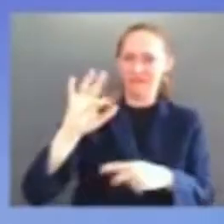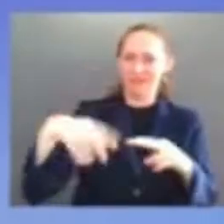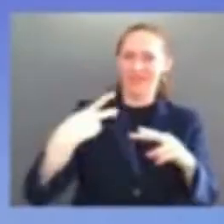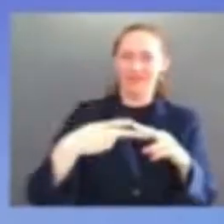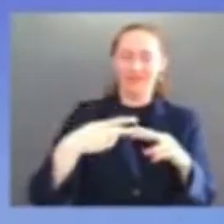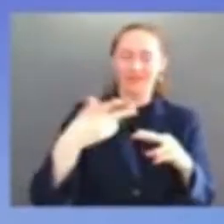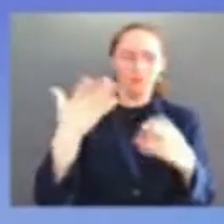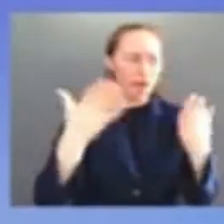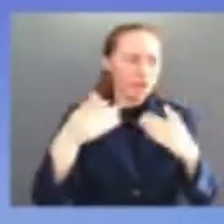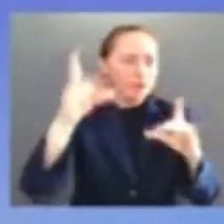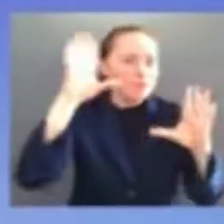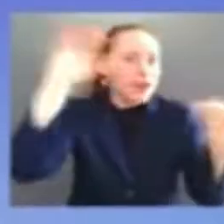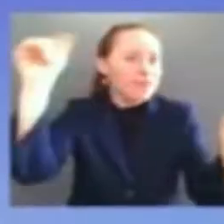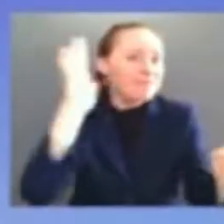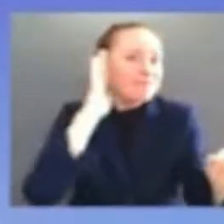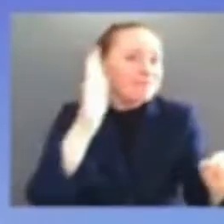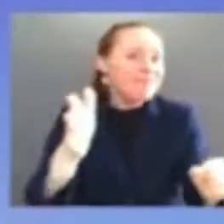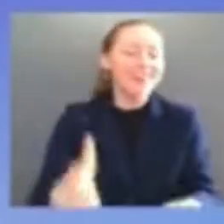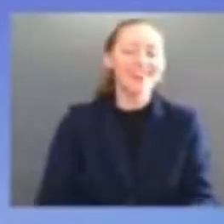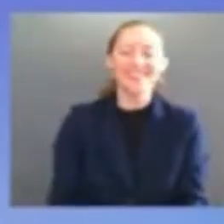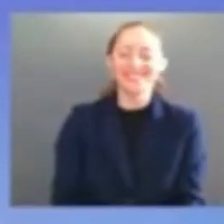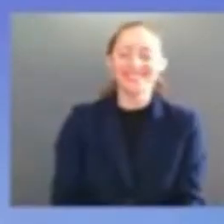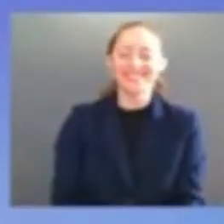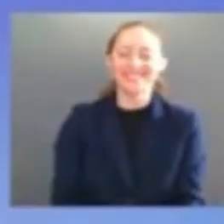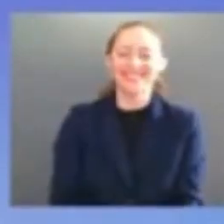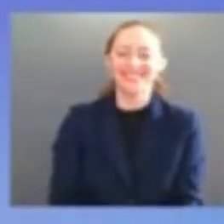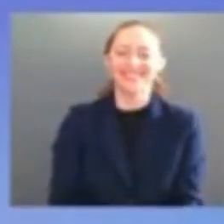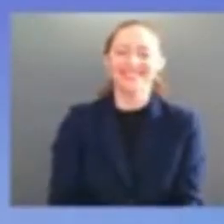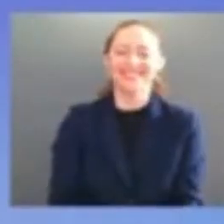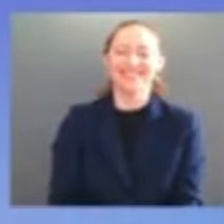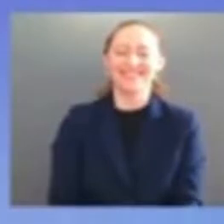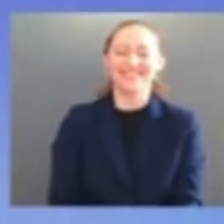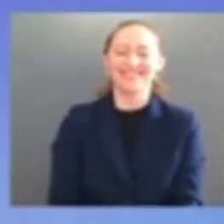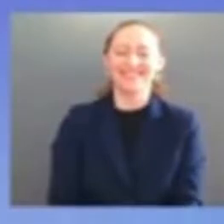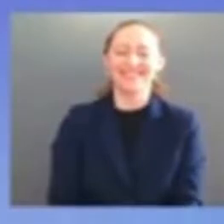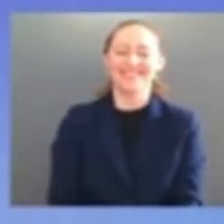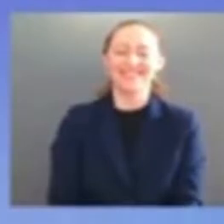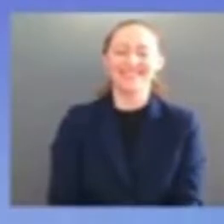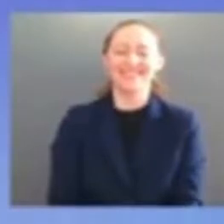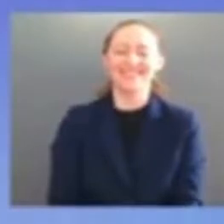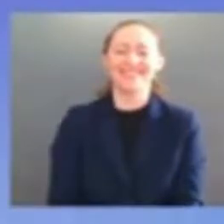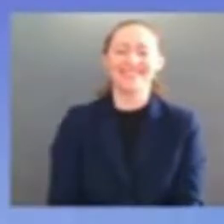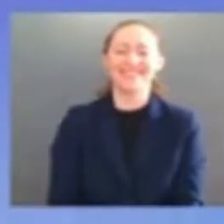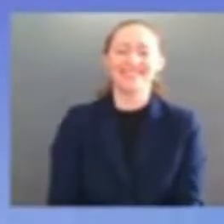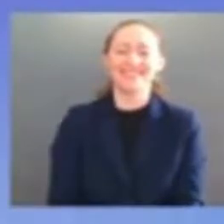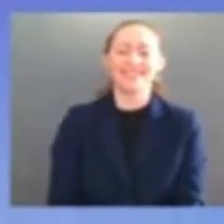and kataj her brother a former police officer and a veteran stand up man